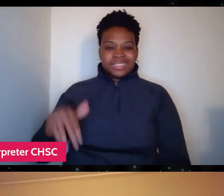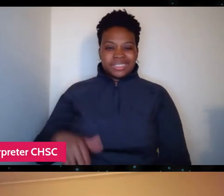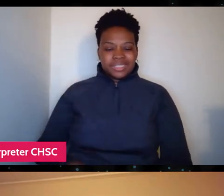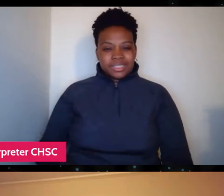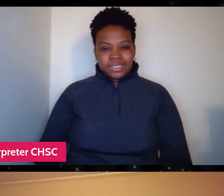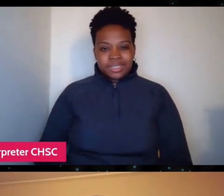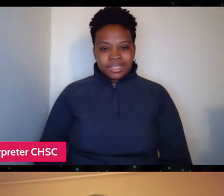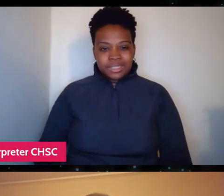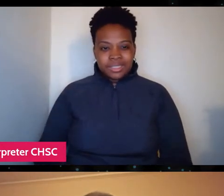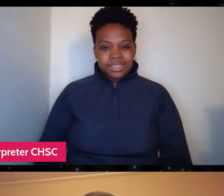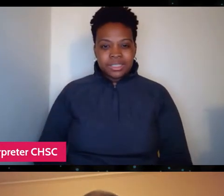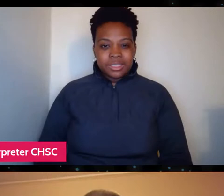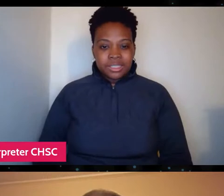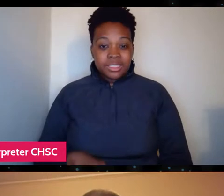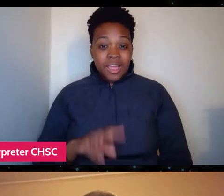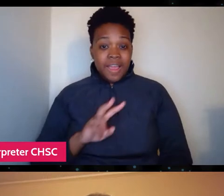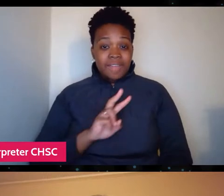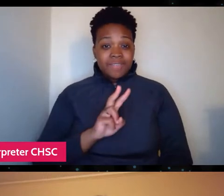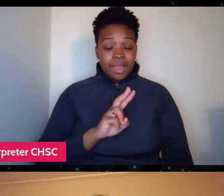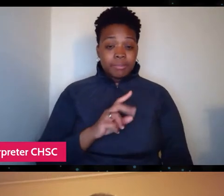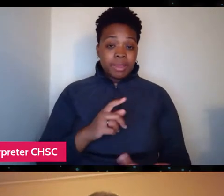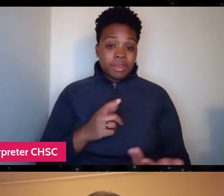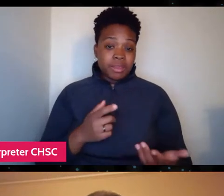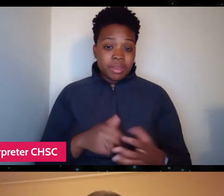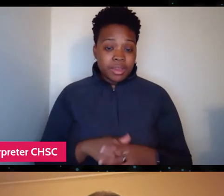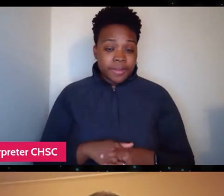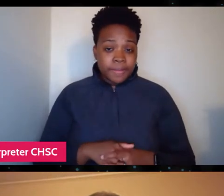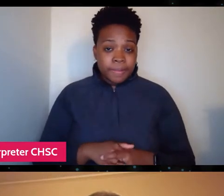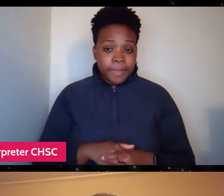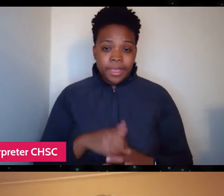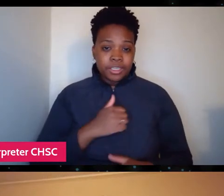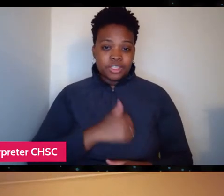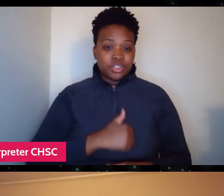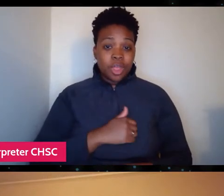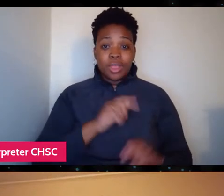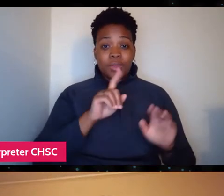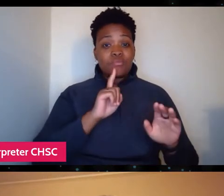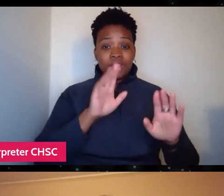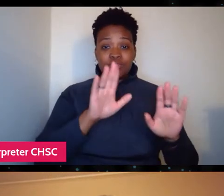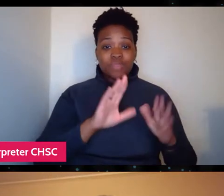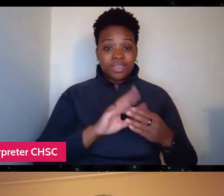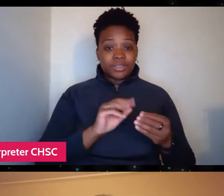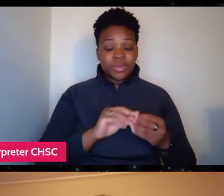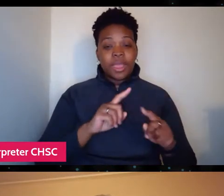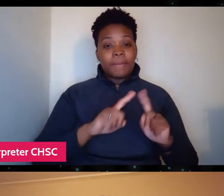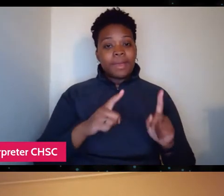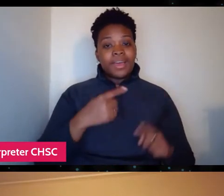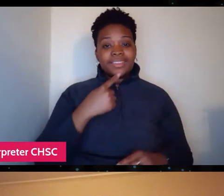Well, Paul, you just tell them, sorry, it's a really great story but this kind of tells you everything you need to know.